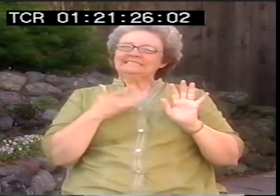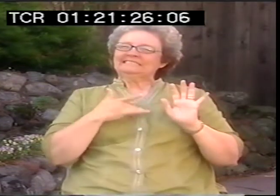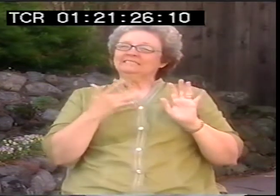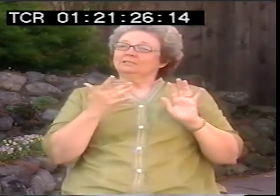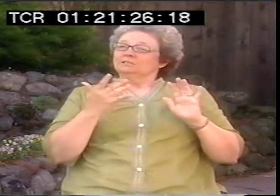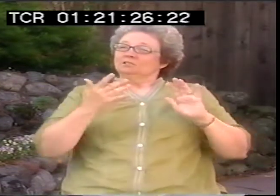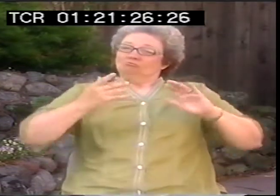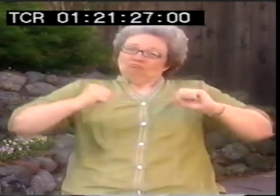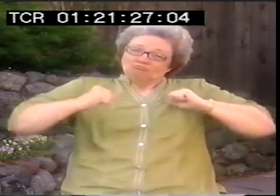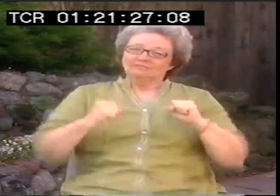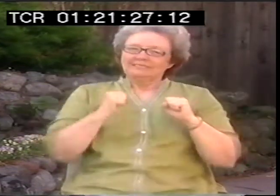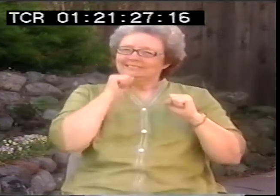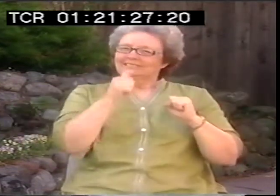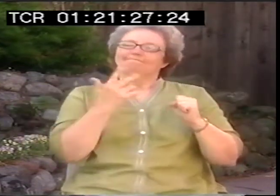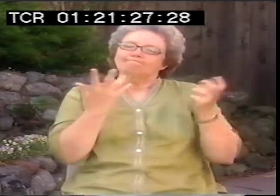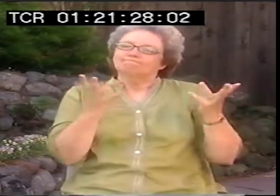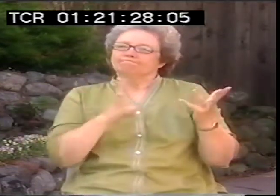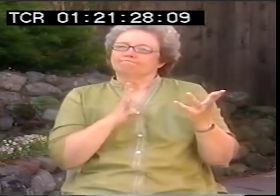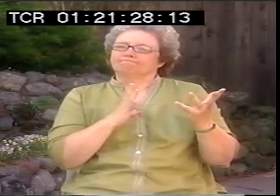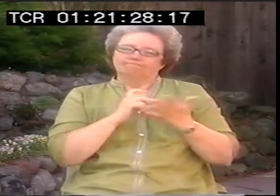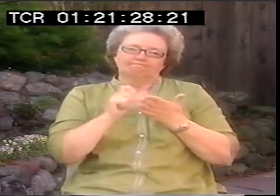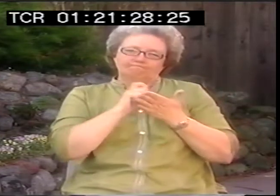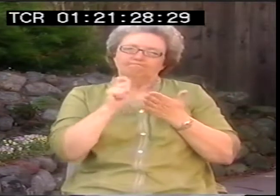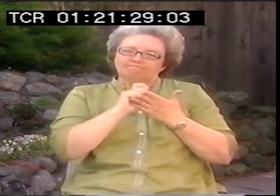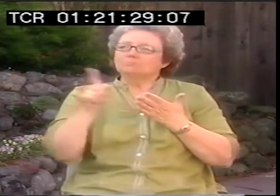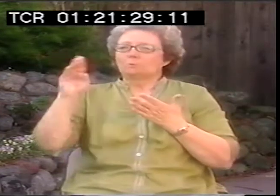with rhythm and rhyme and such, and construct them in certain ways.